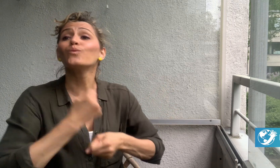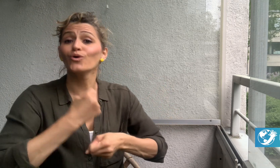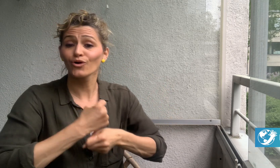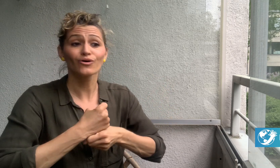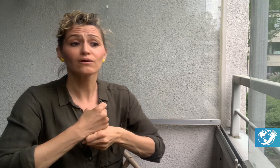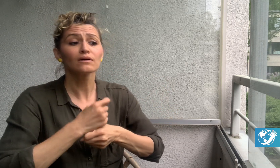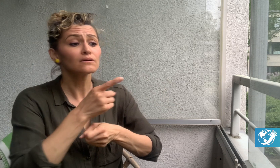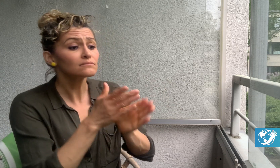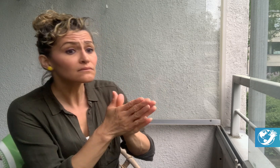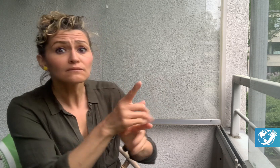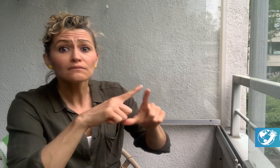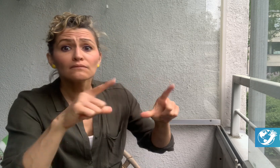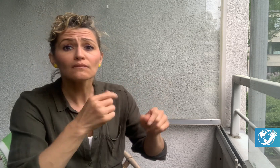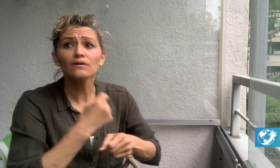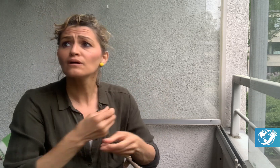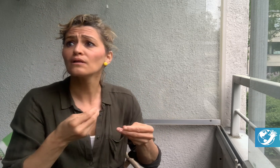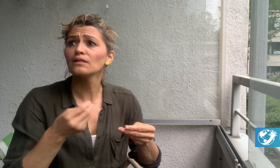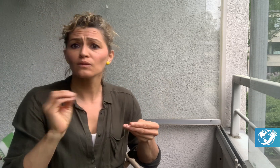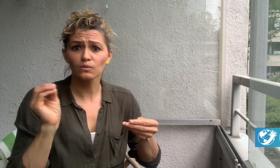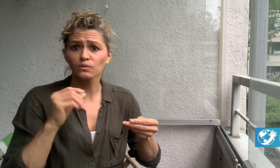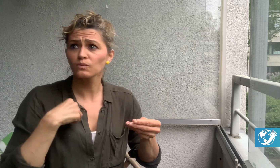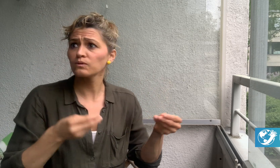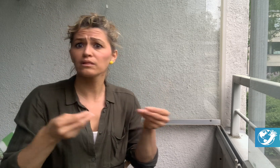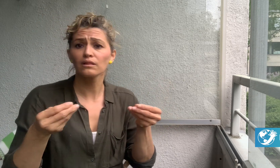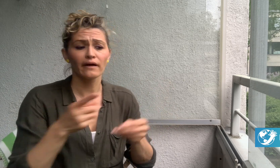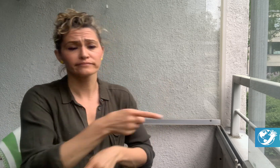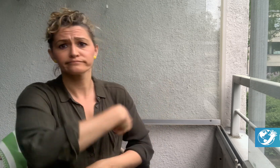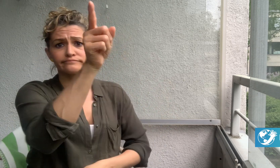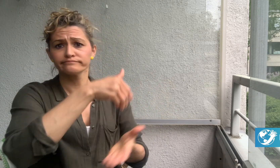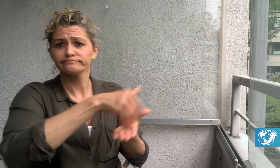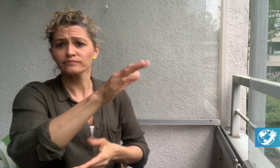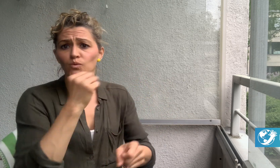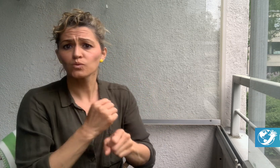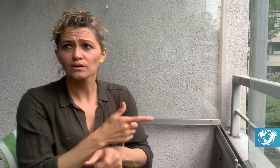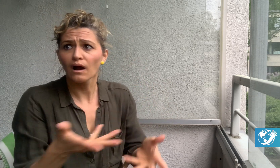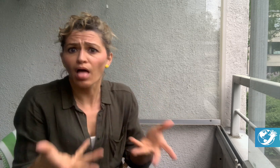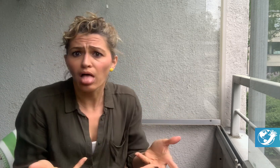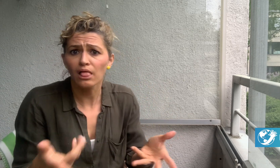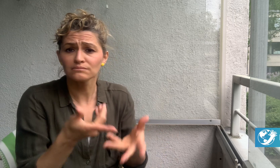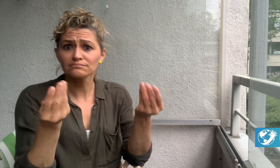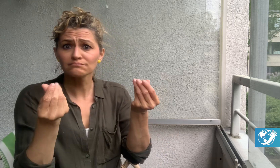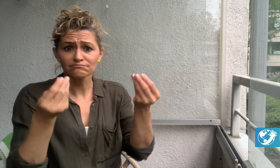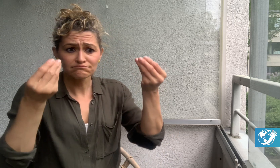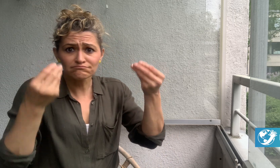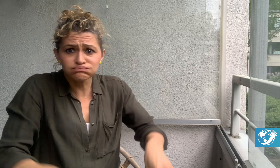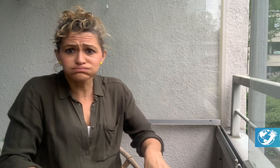after being denied drivers’ licenses and have lost